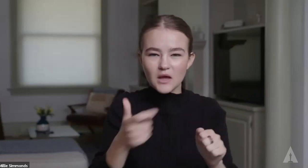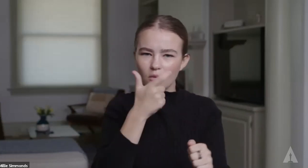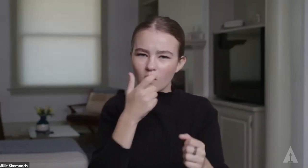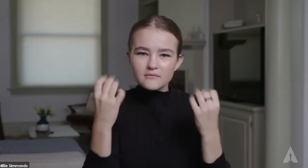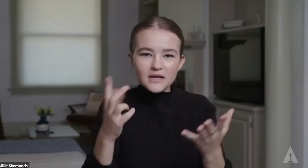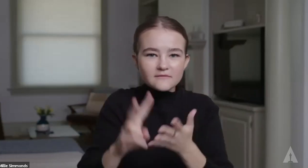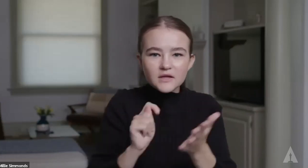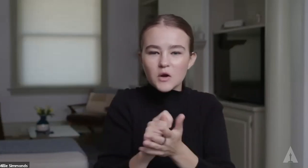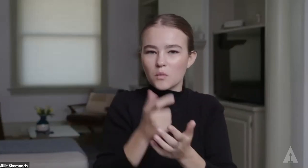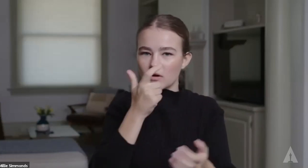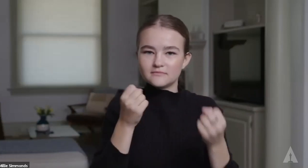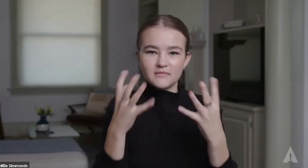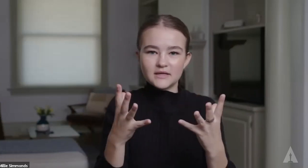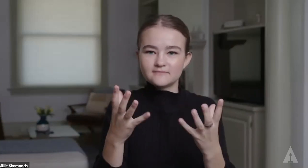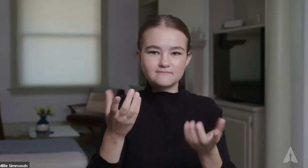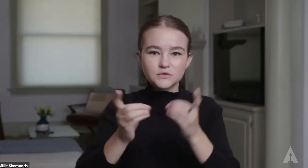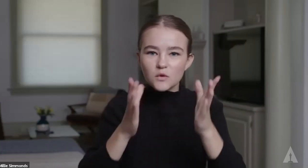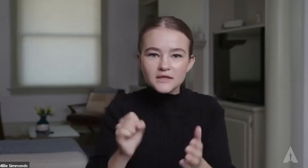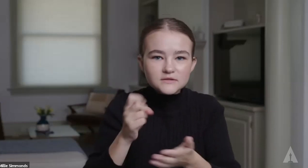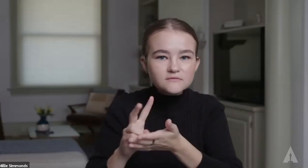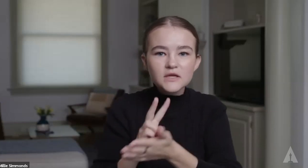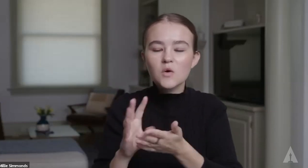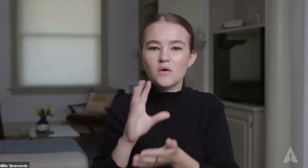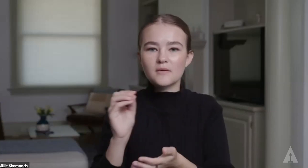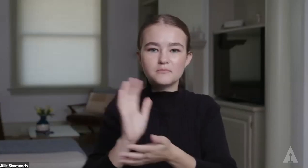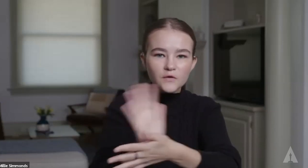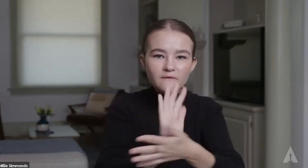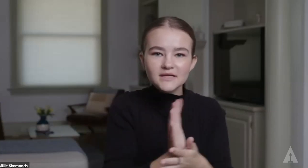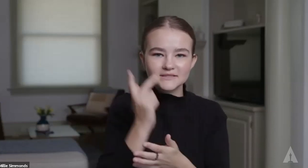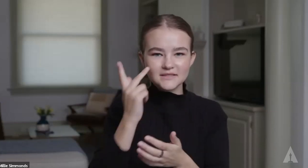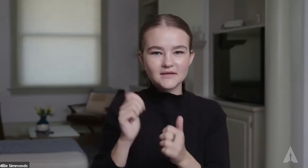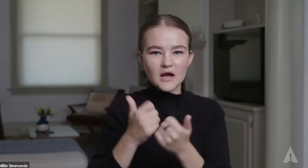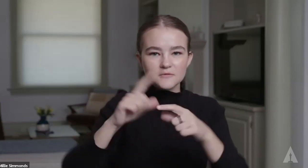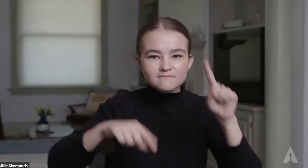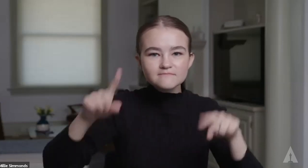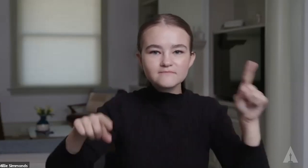Watch as many videos as you can get your hands on. Watch directors' cuts. Watch different movies that are out there